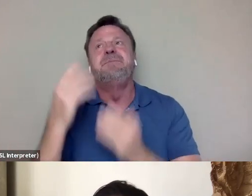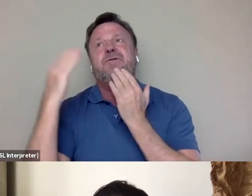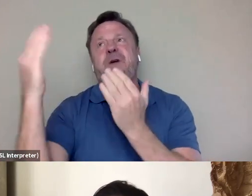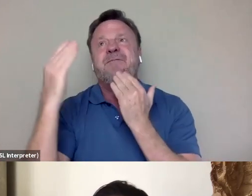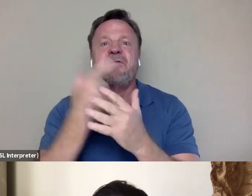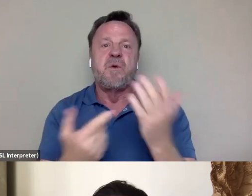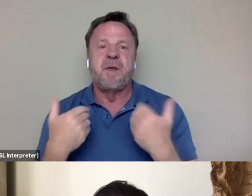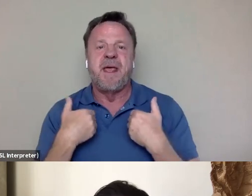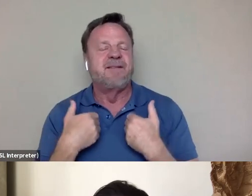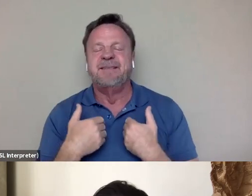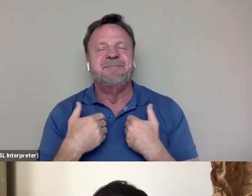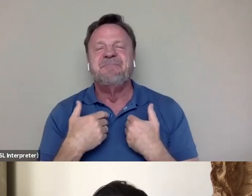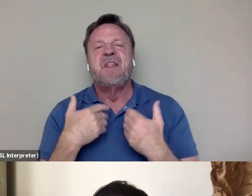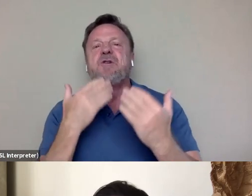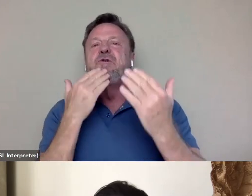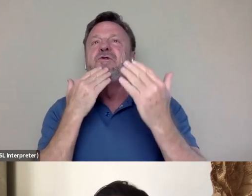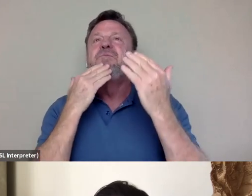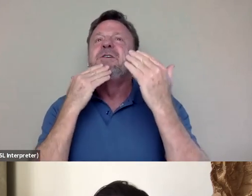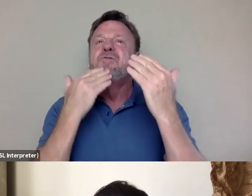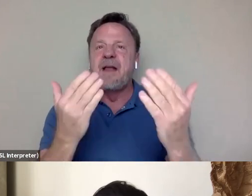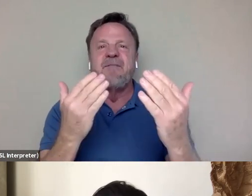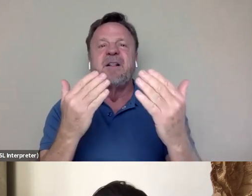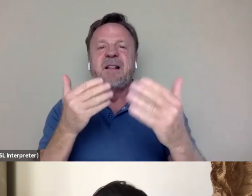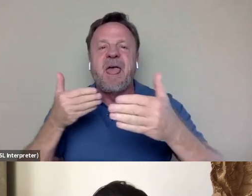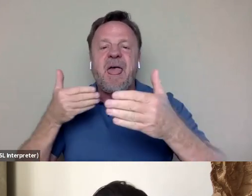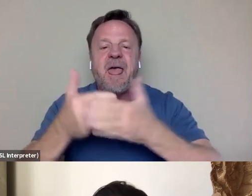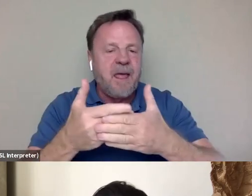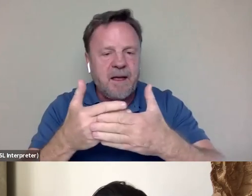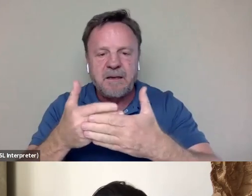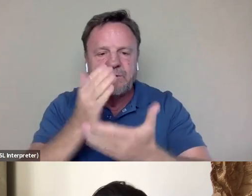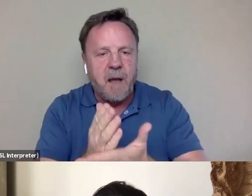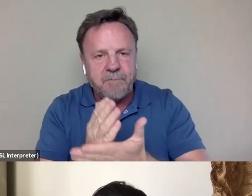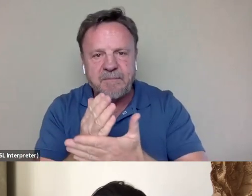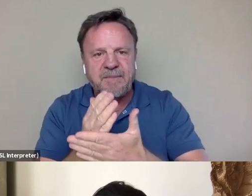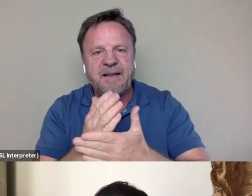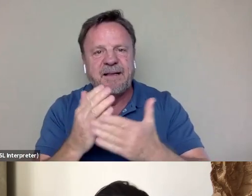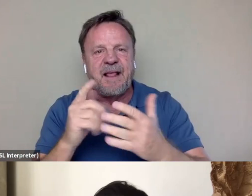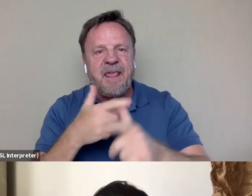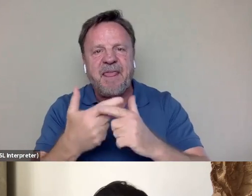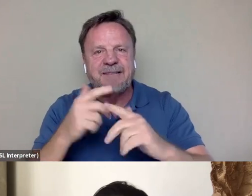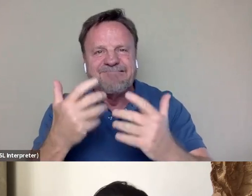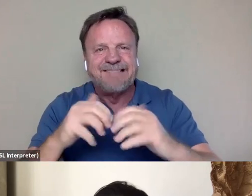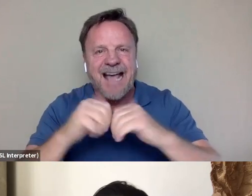I think gratitude gets you so far. And then it becomes like, how do we create equity?